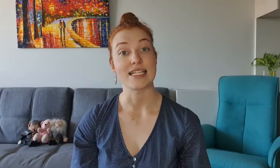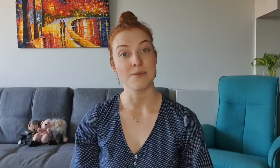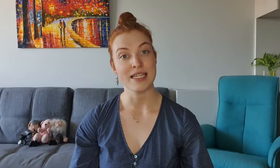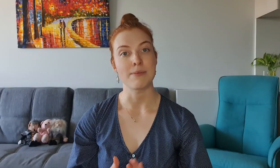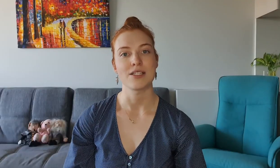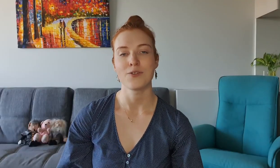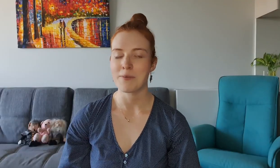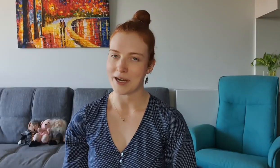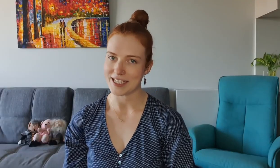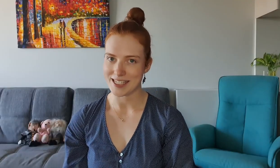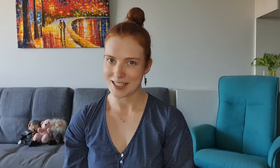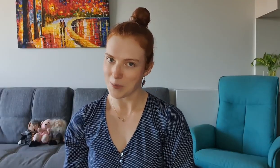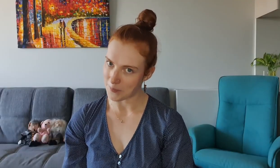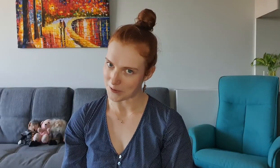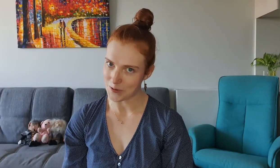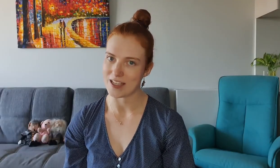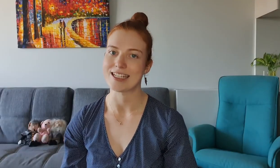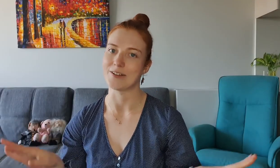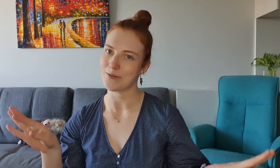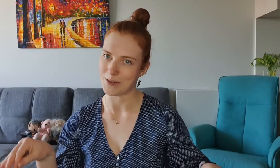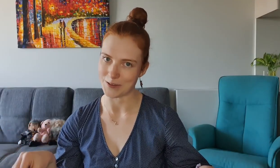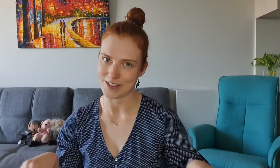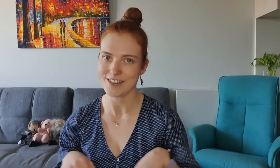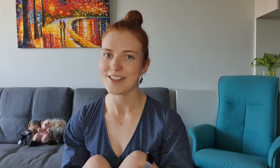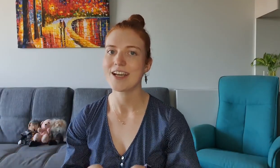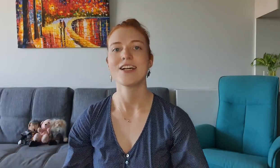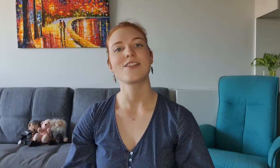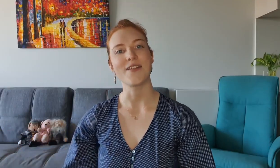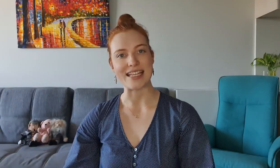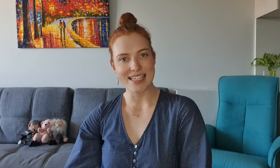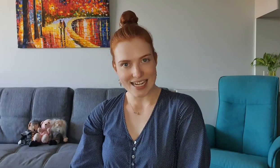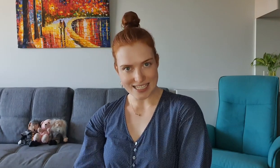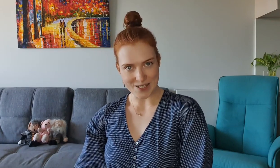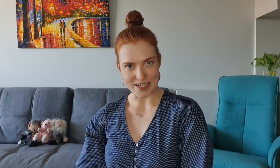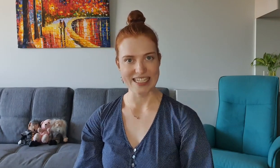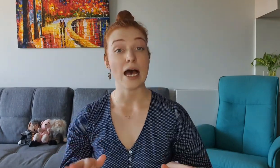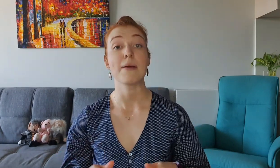But as can be expected from America's Next Top Model there's a lot of nonsense, so let's get into it